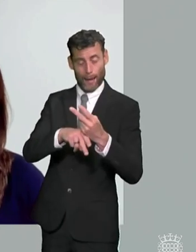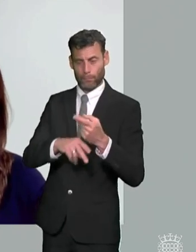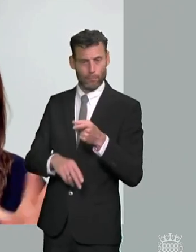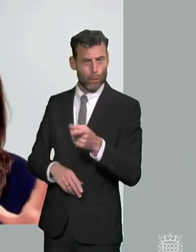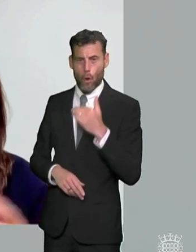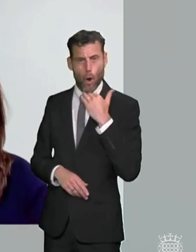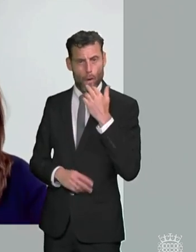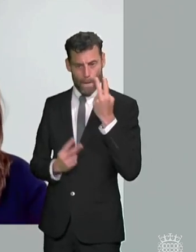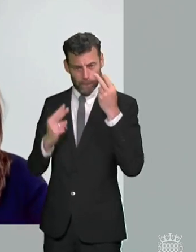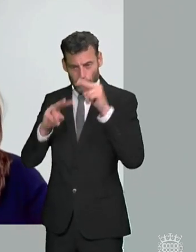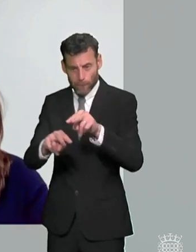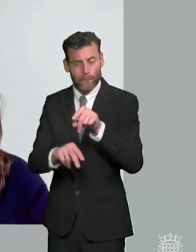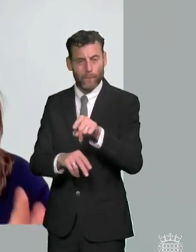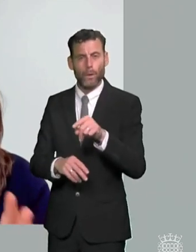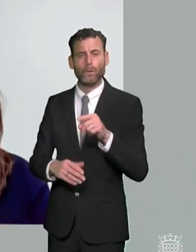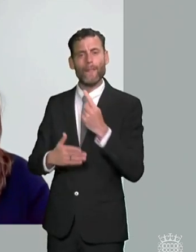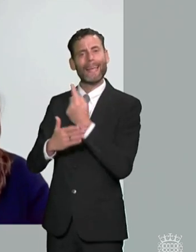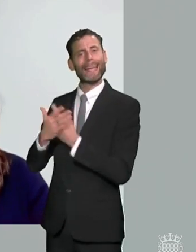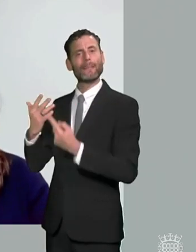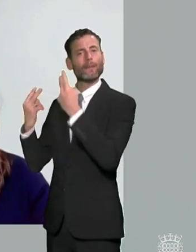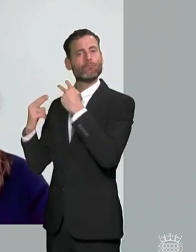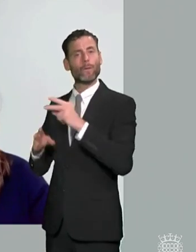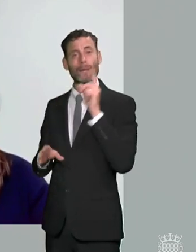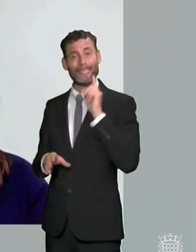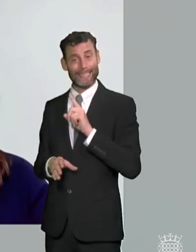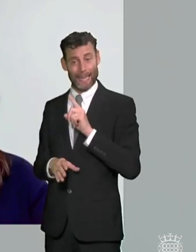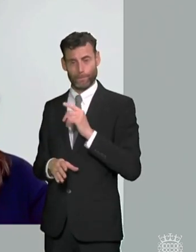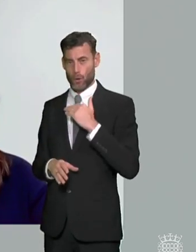social care that was published yesterday more generally around disabled children and i think you